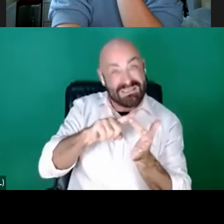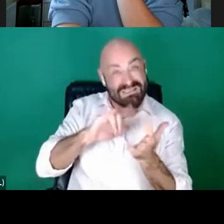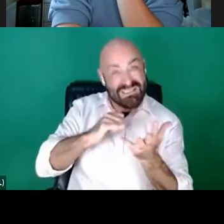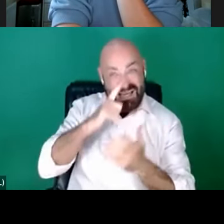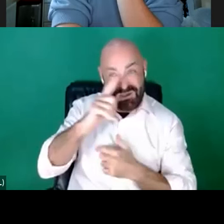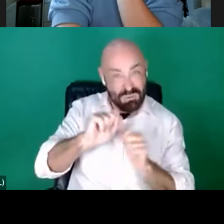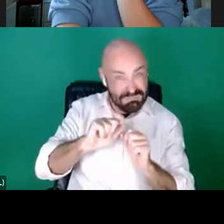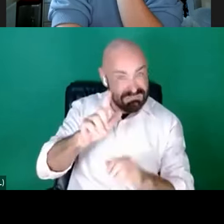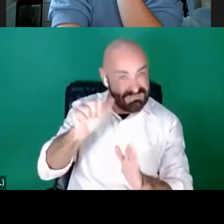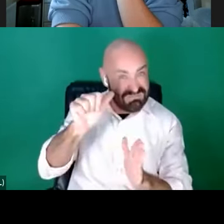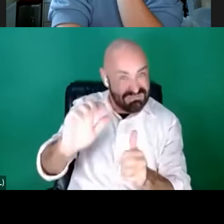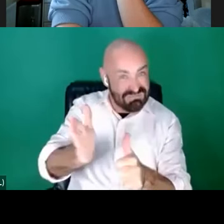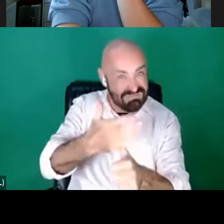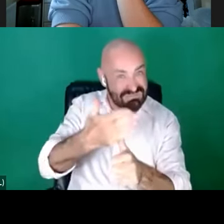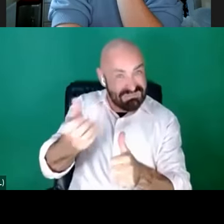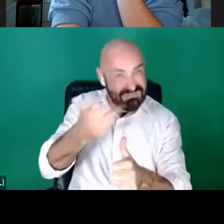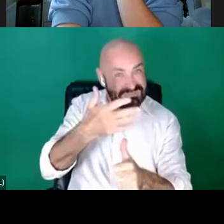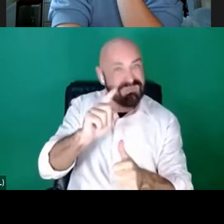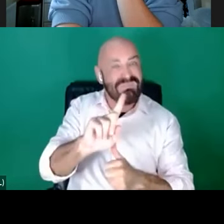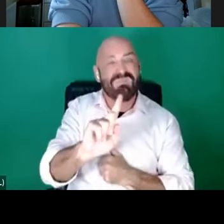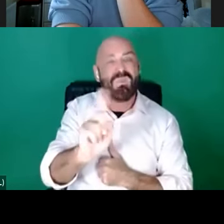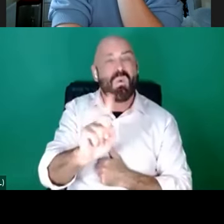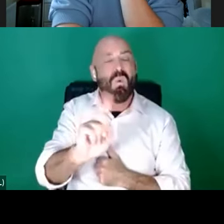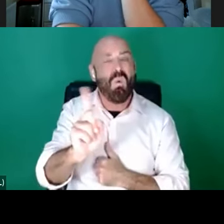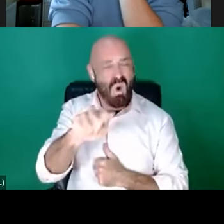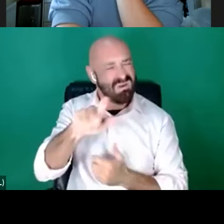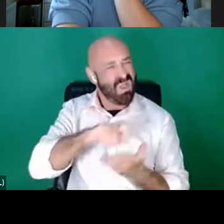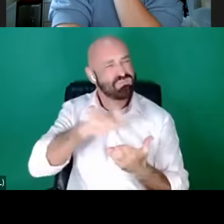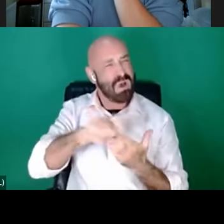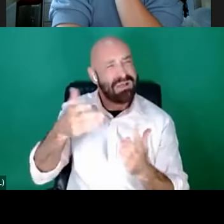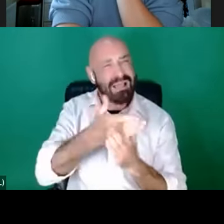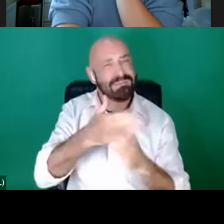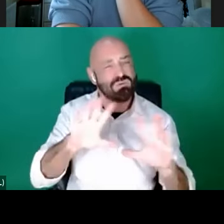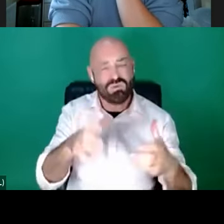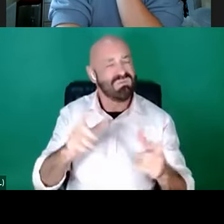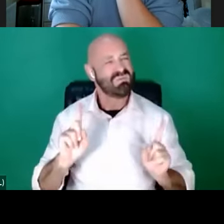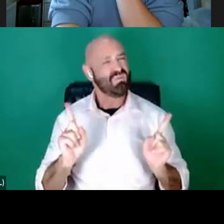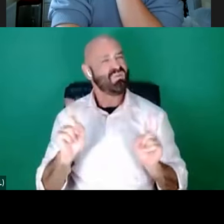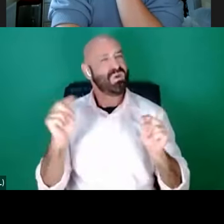By telling us what the Writers' Access Group is